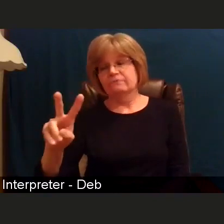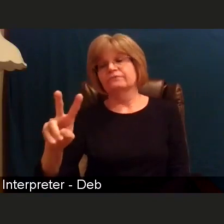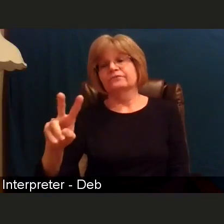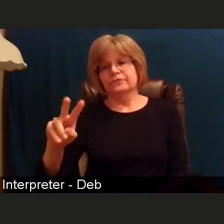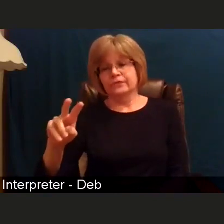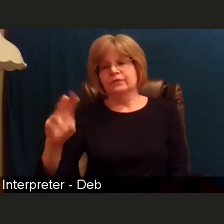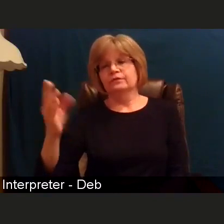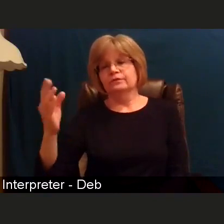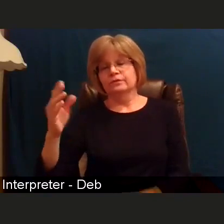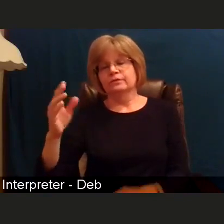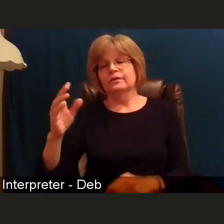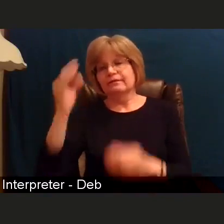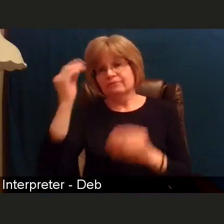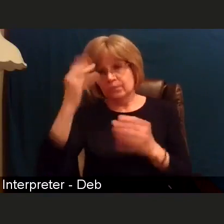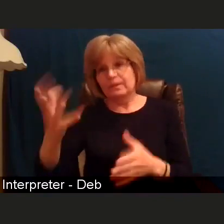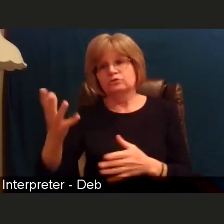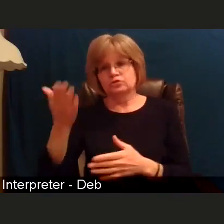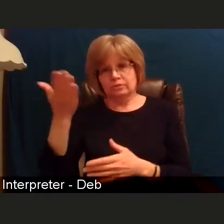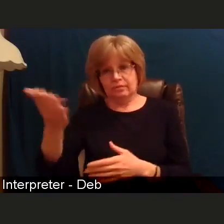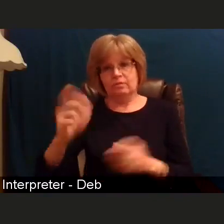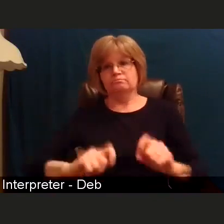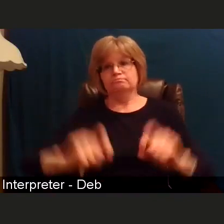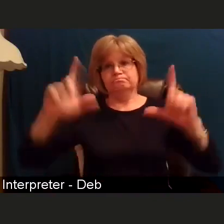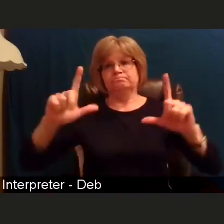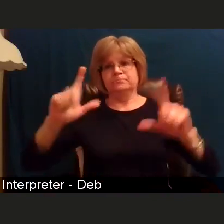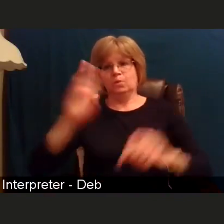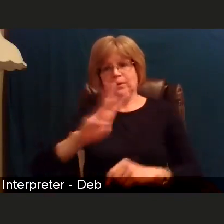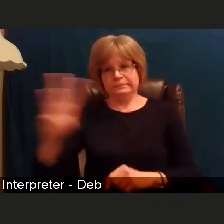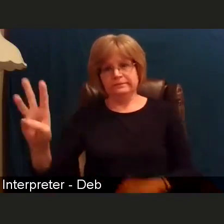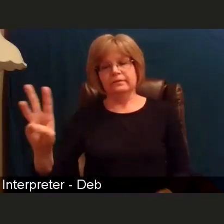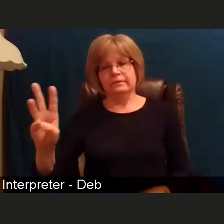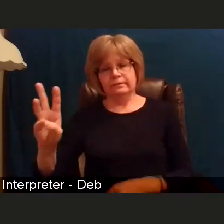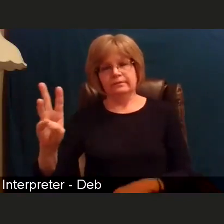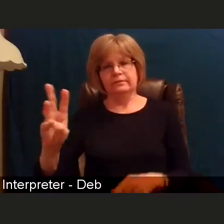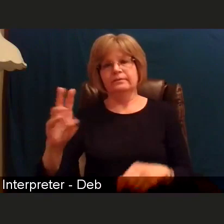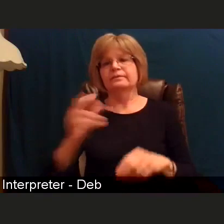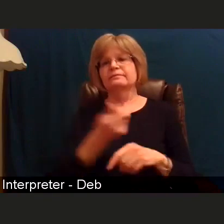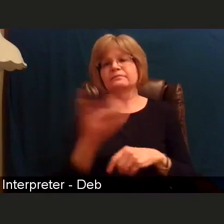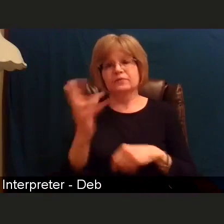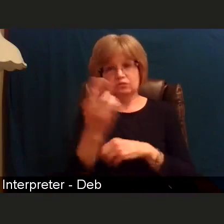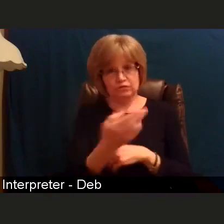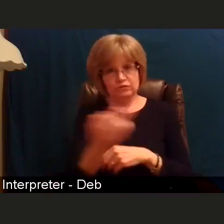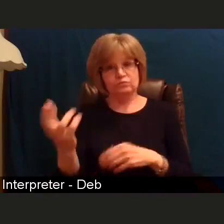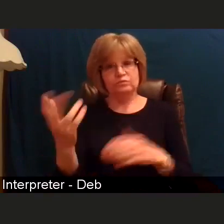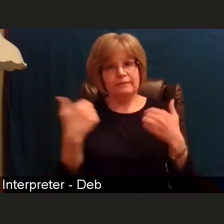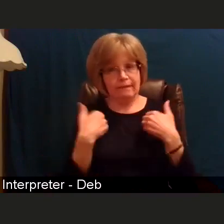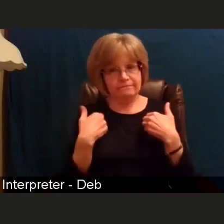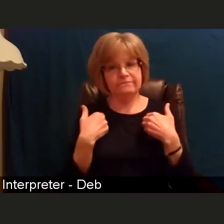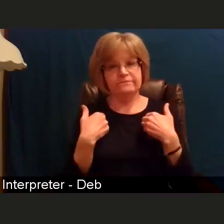and other information as well. So there are several resources out there that should be updated.